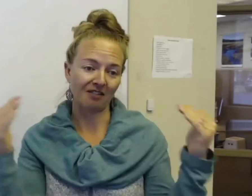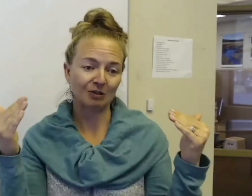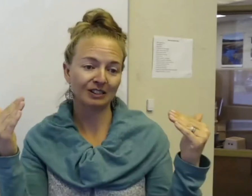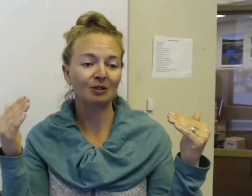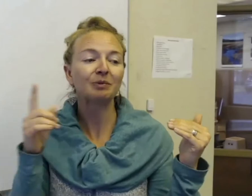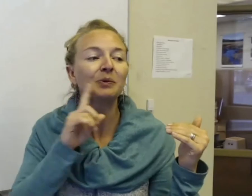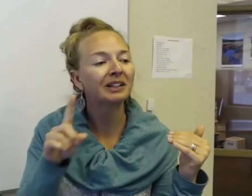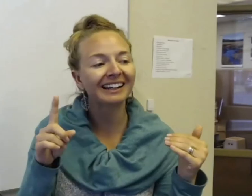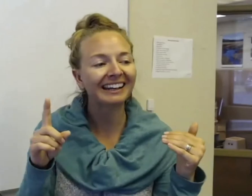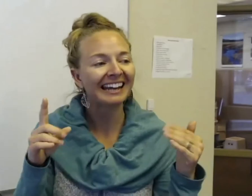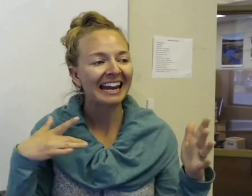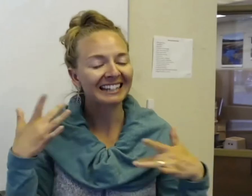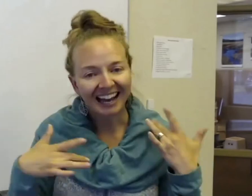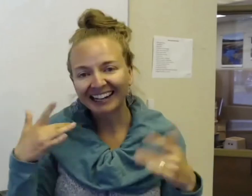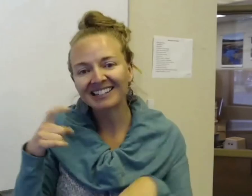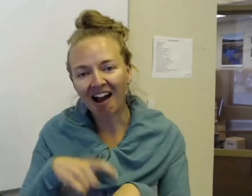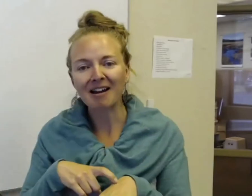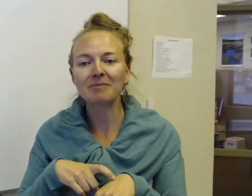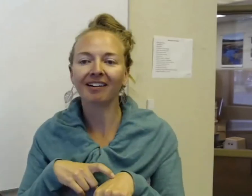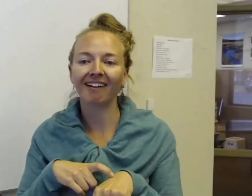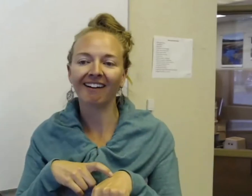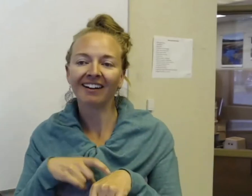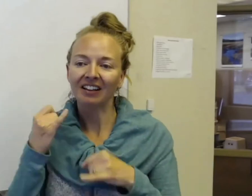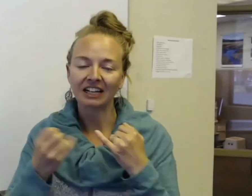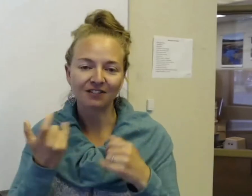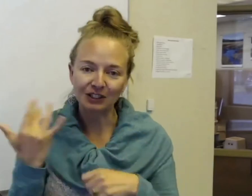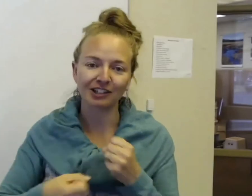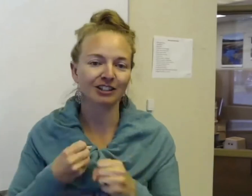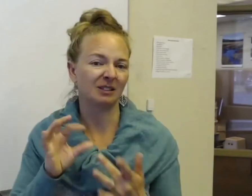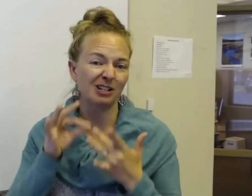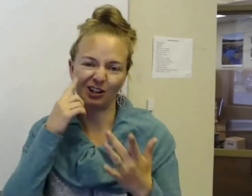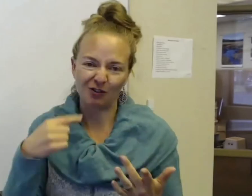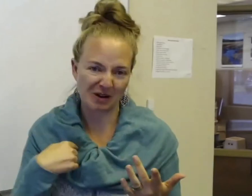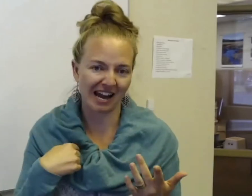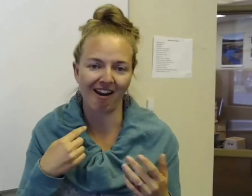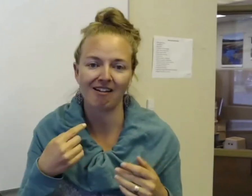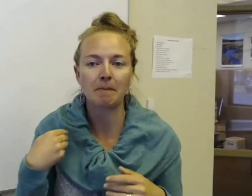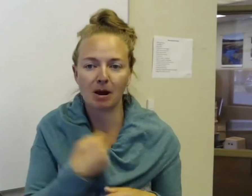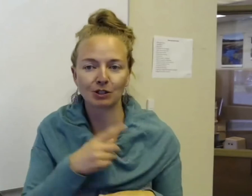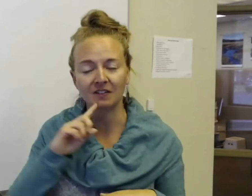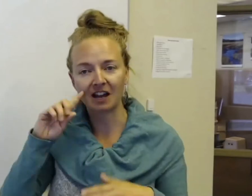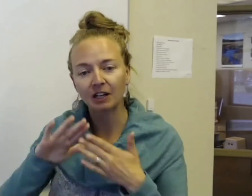So it's been a really exciting time the last few years, especially for me and members of